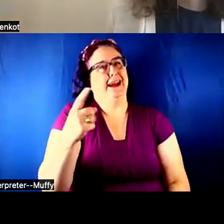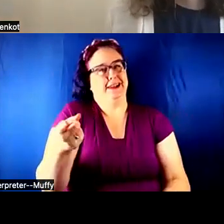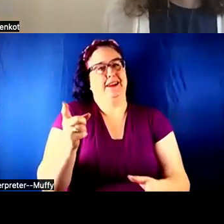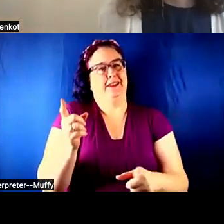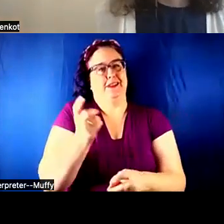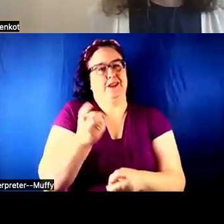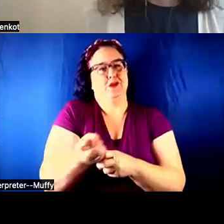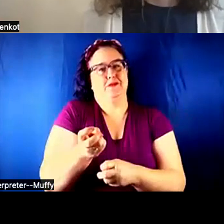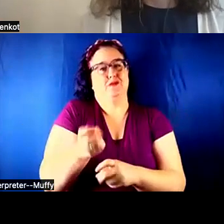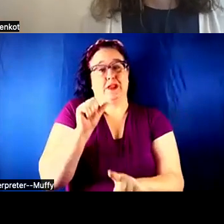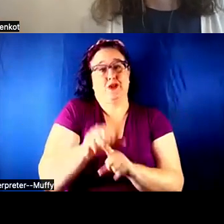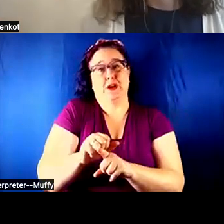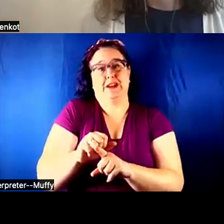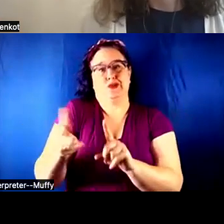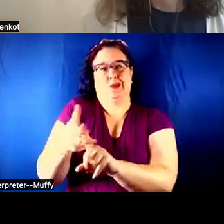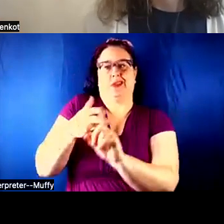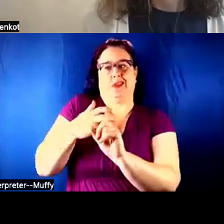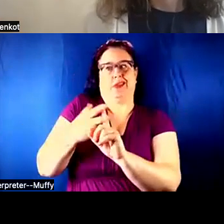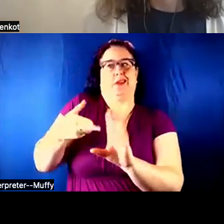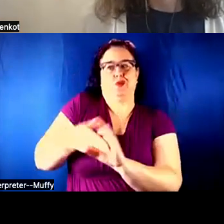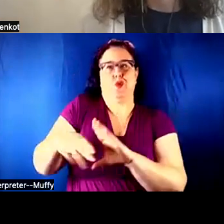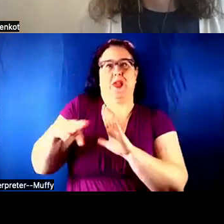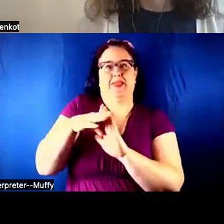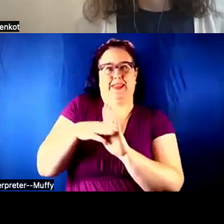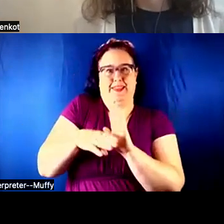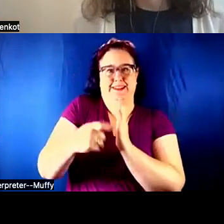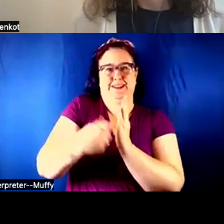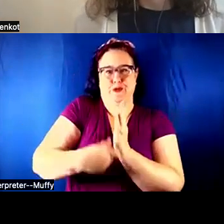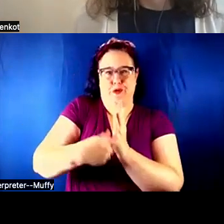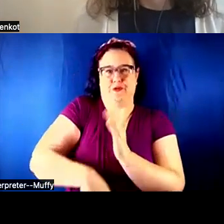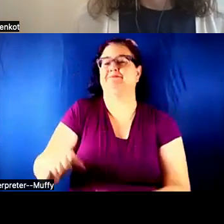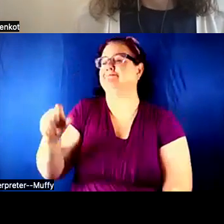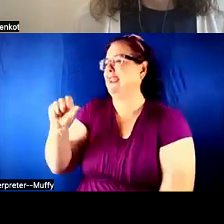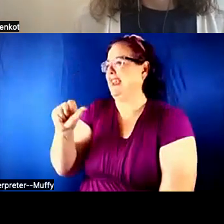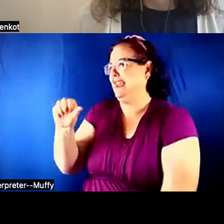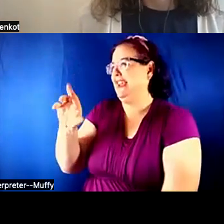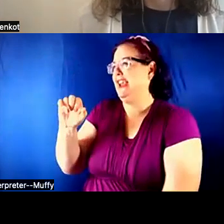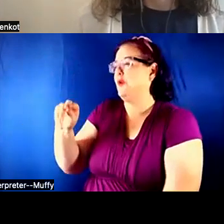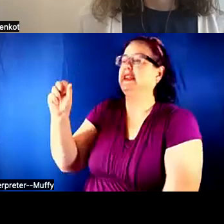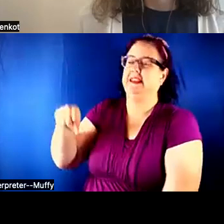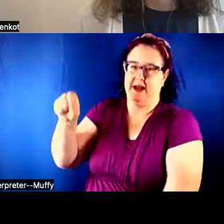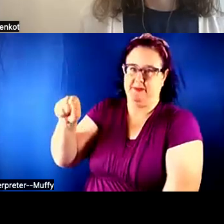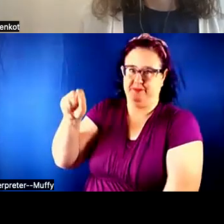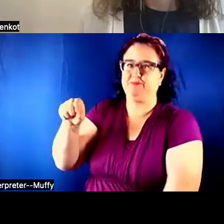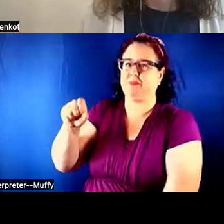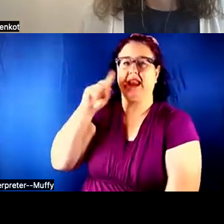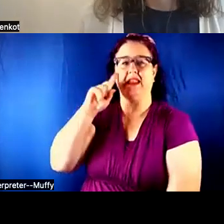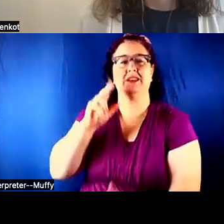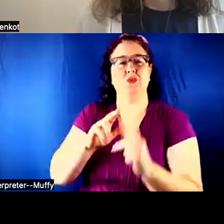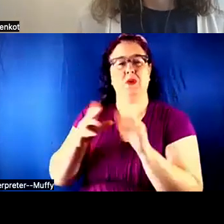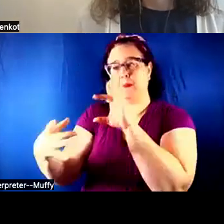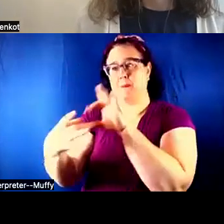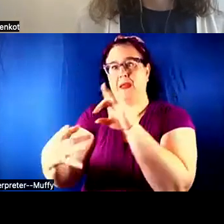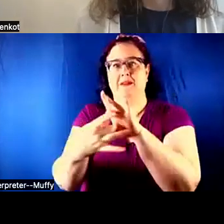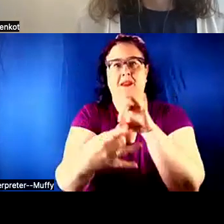Aaron: Exactly. I think just trying to build that network, continuing to build that -- this